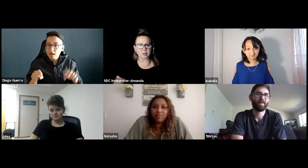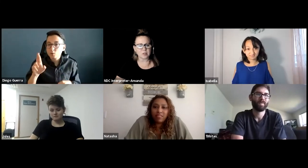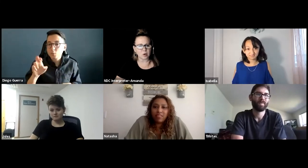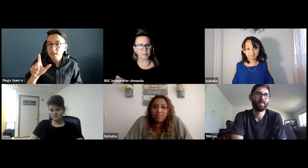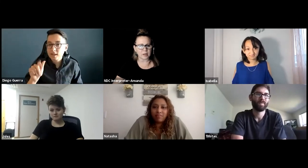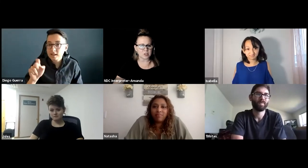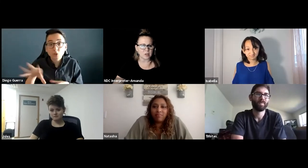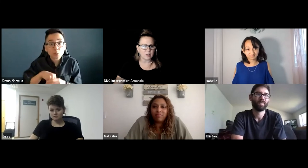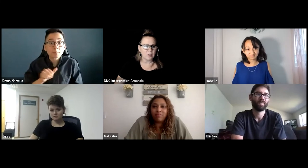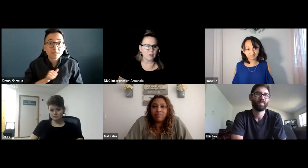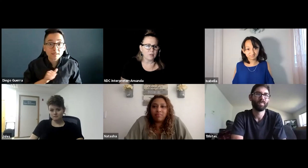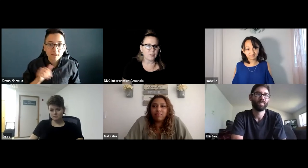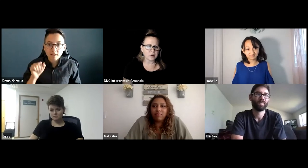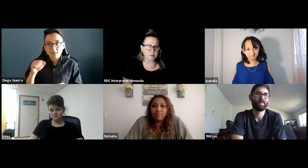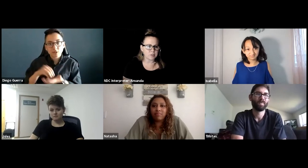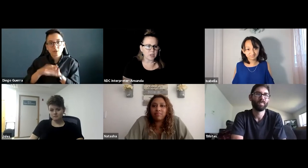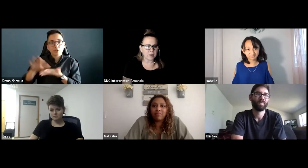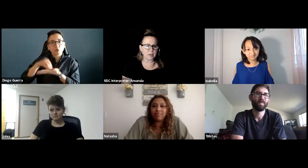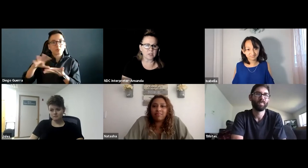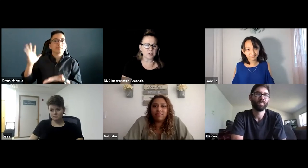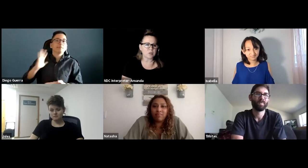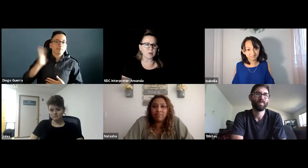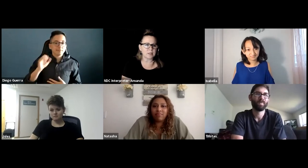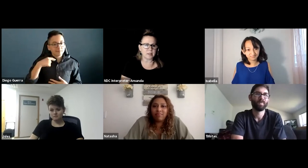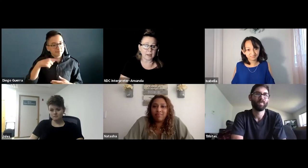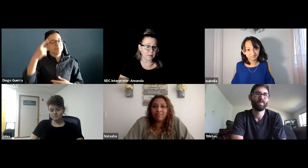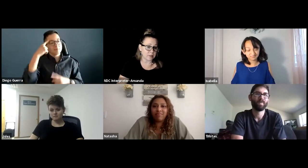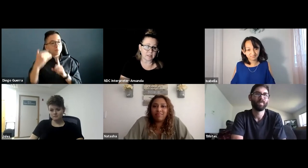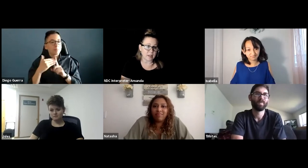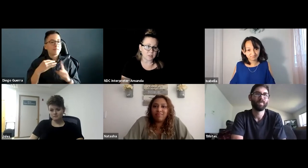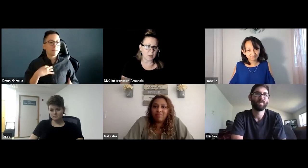Thank you so much for sharing each of your stories and I can relate to that as well.